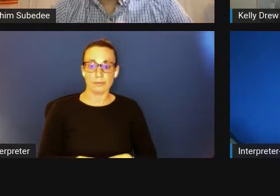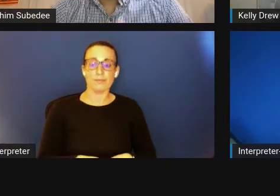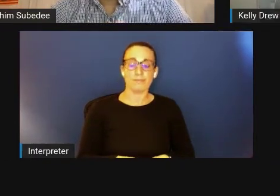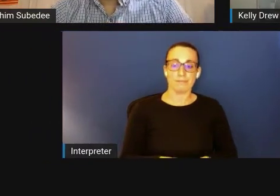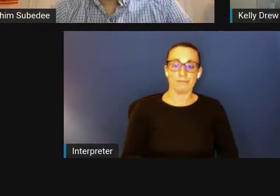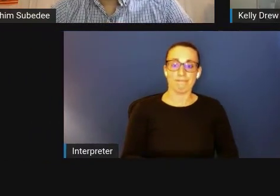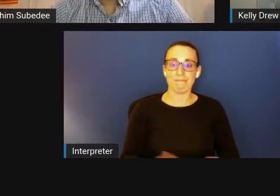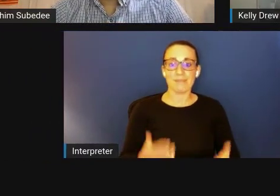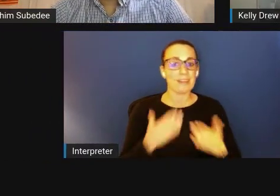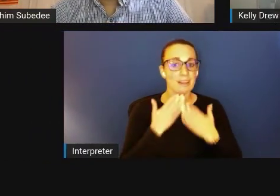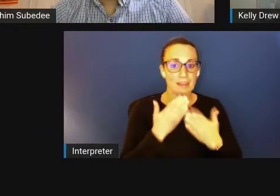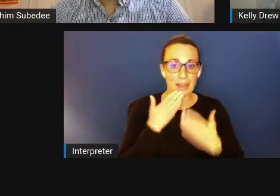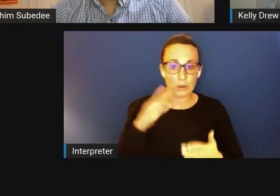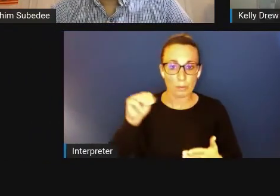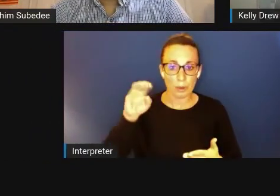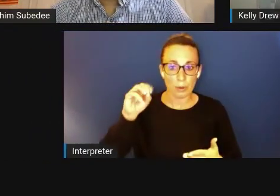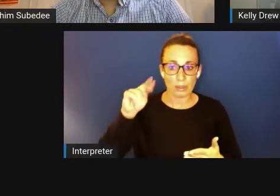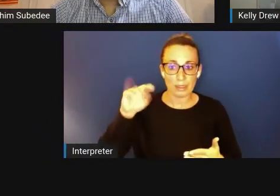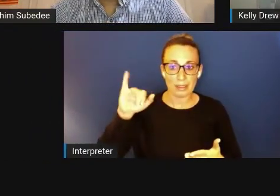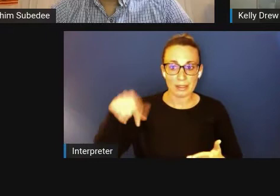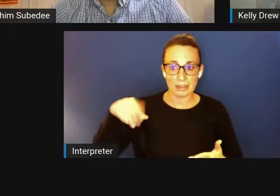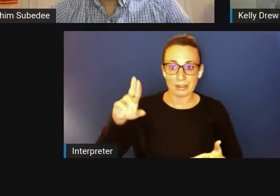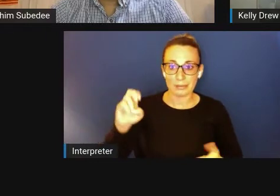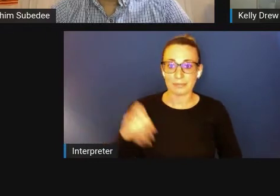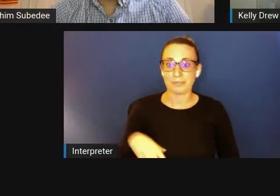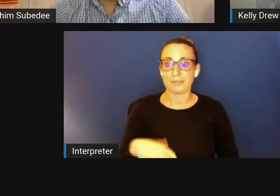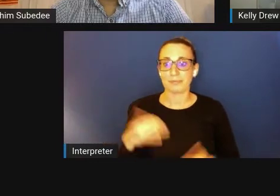Johnathan? It looks like you're on mute.